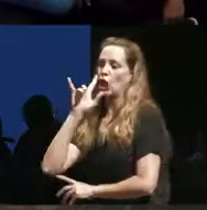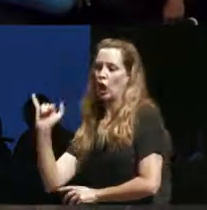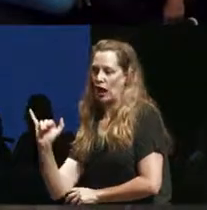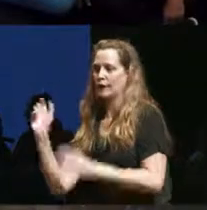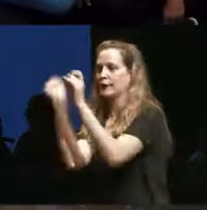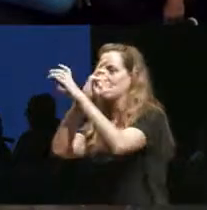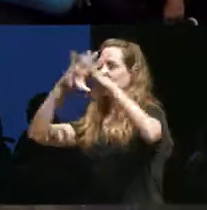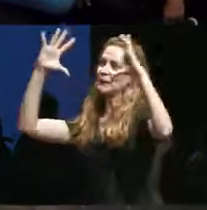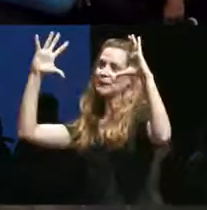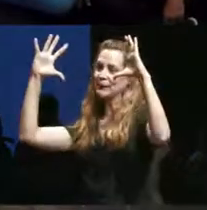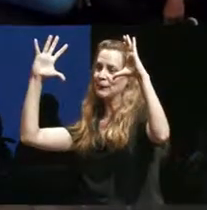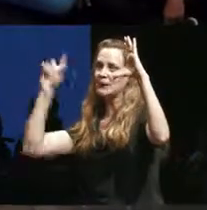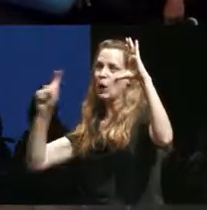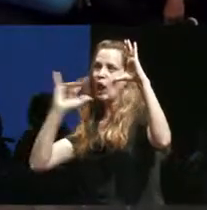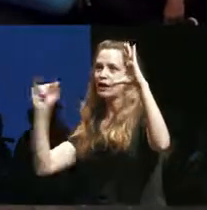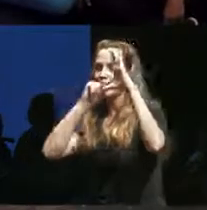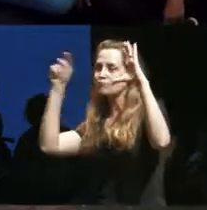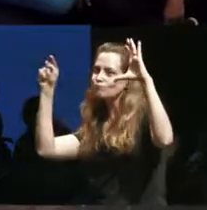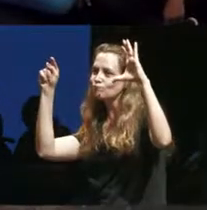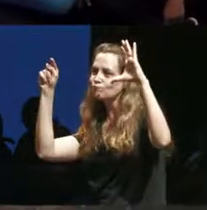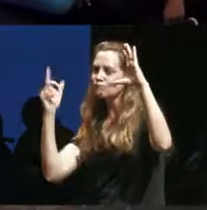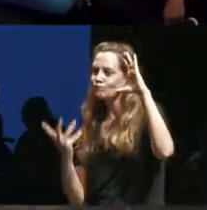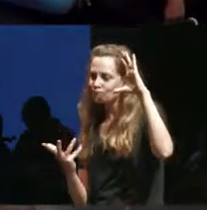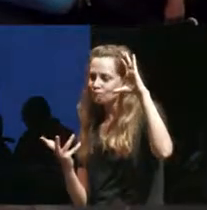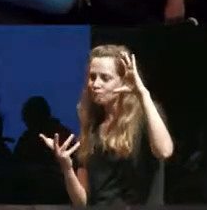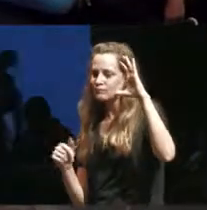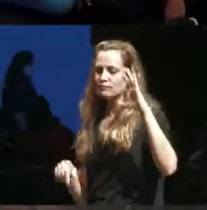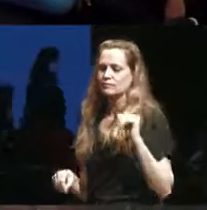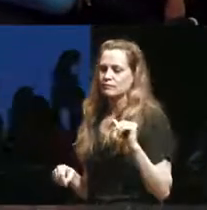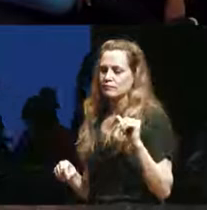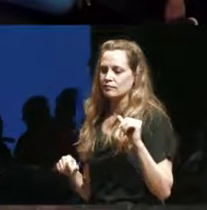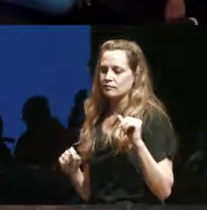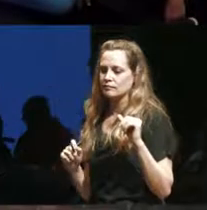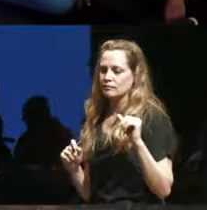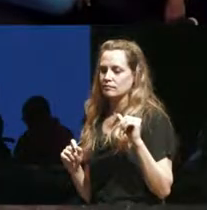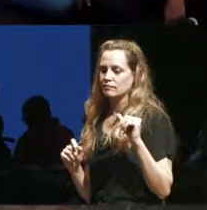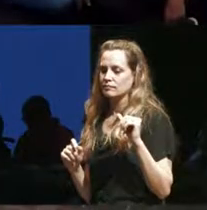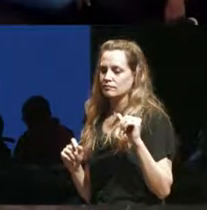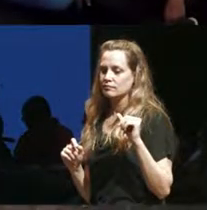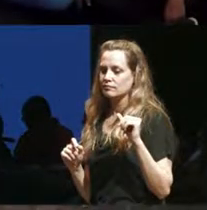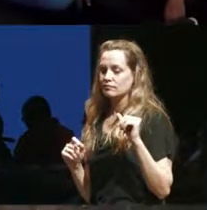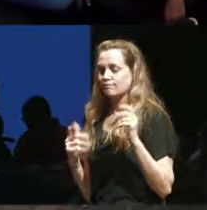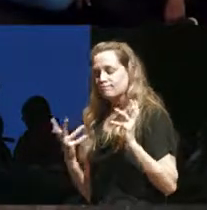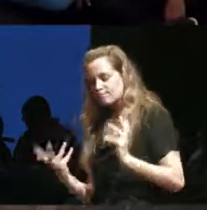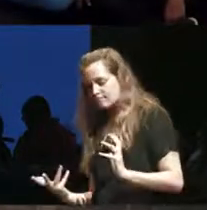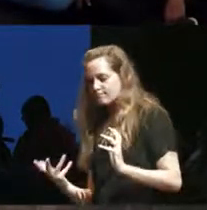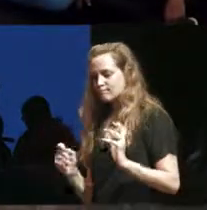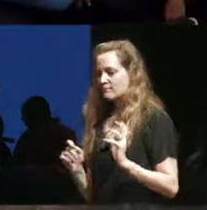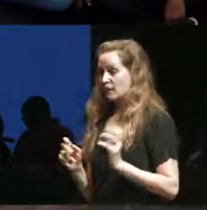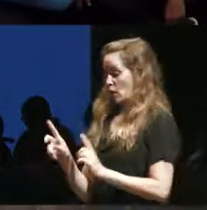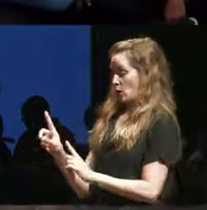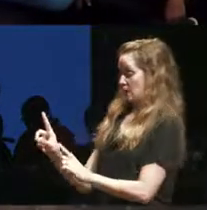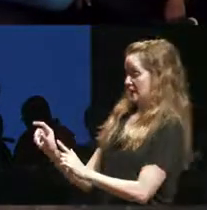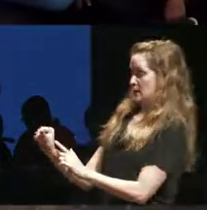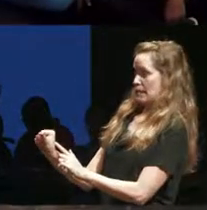settler colony yes I'm saying that so disability is supposed to just come in